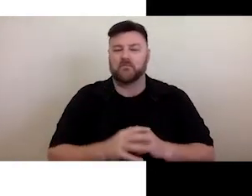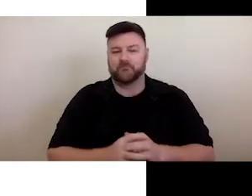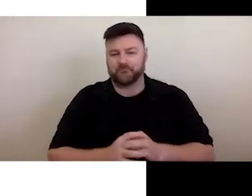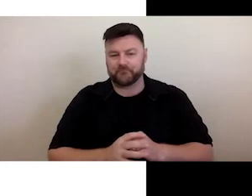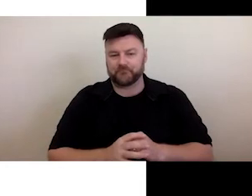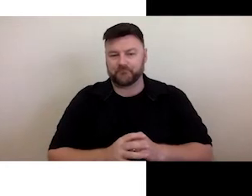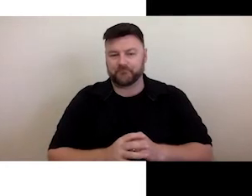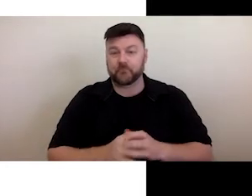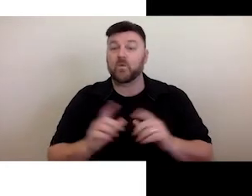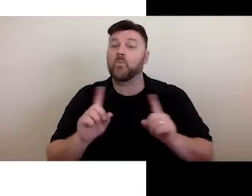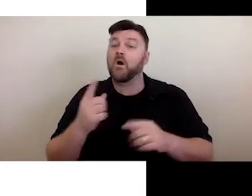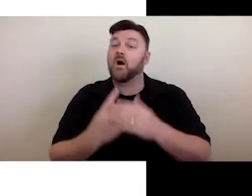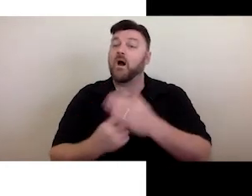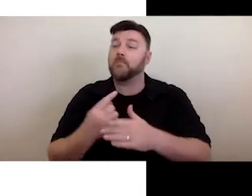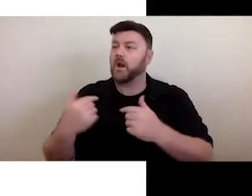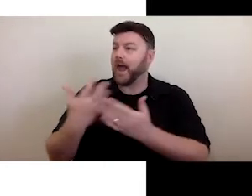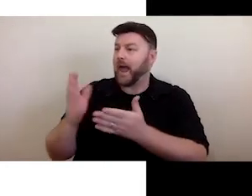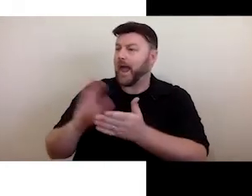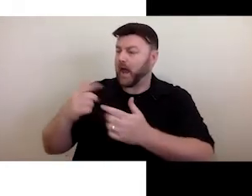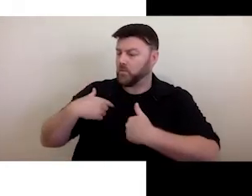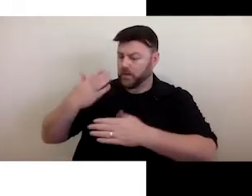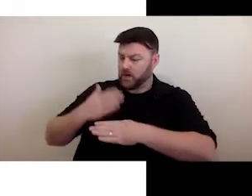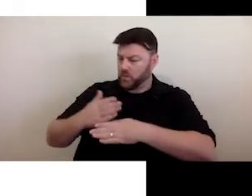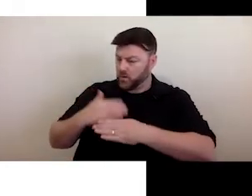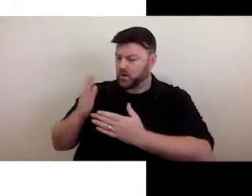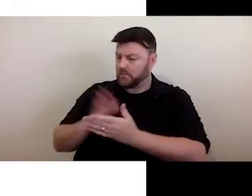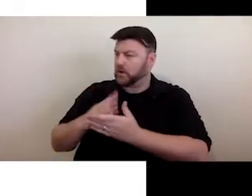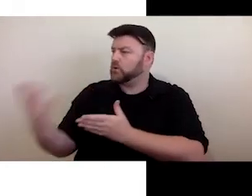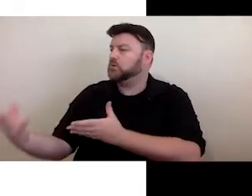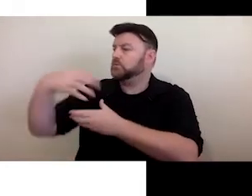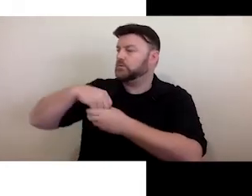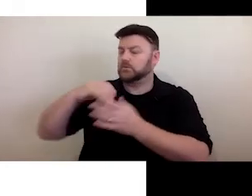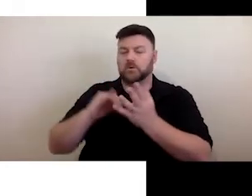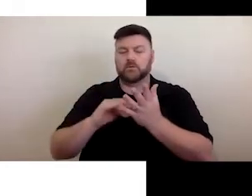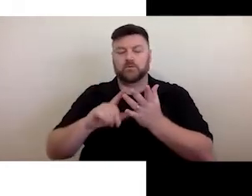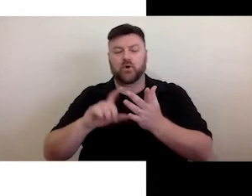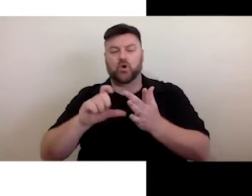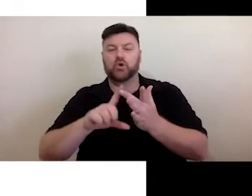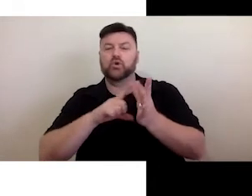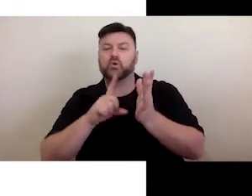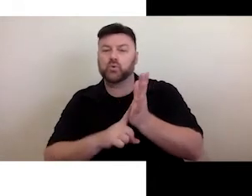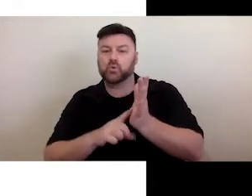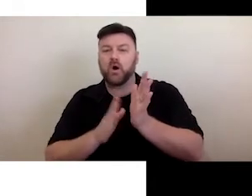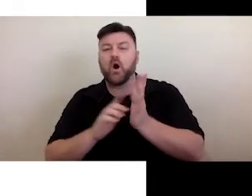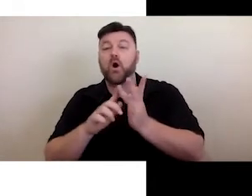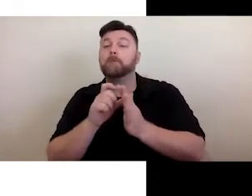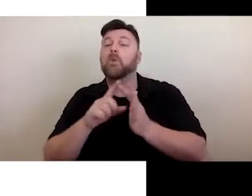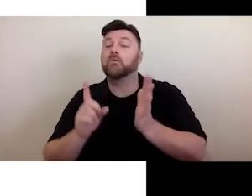informed by the social disability that views disability as a barrier